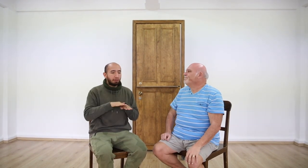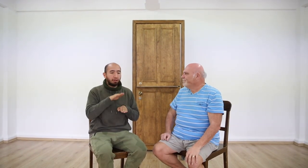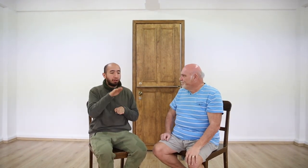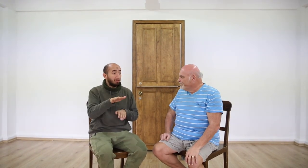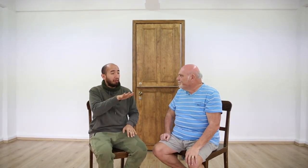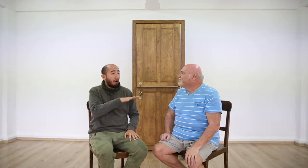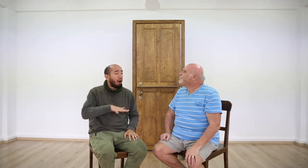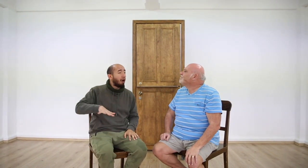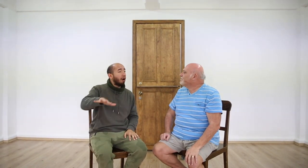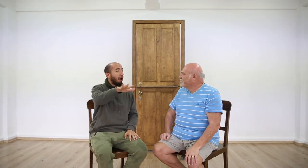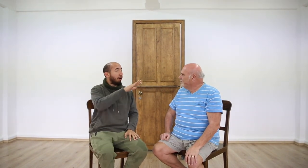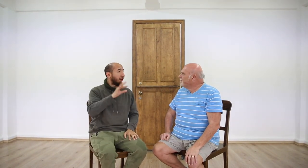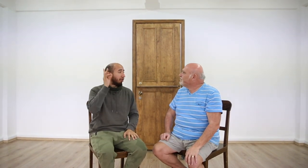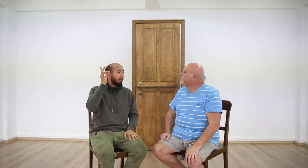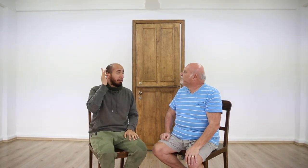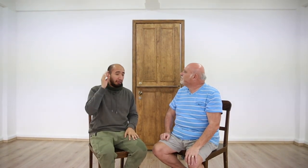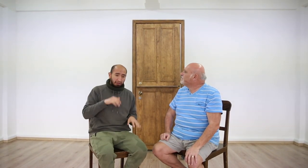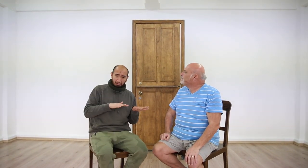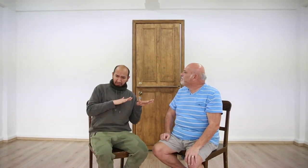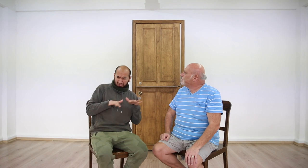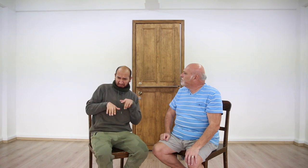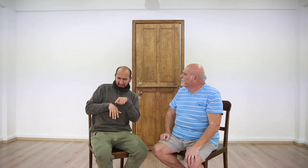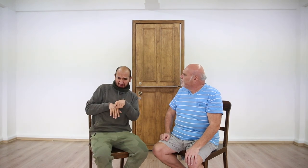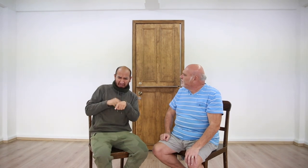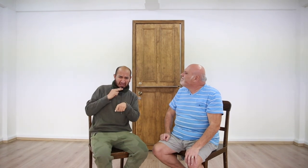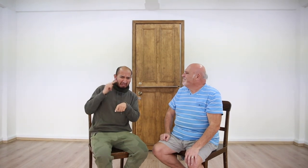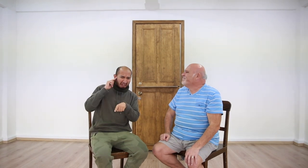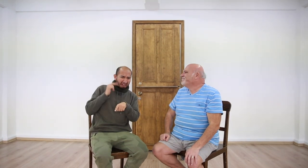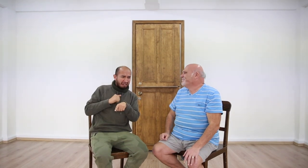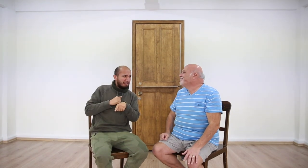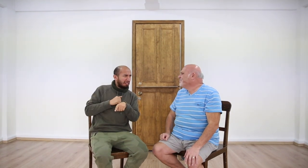Many hearing people weren't familiar with Deaf theatre and watching Deaf artists perform.